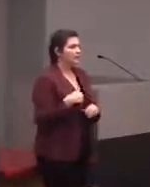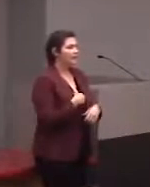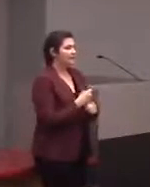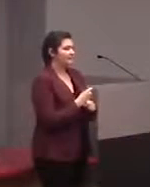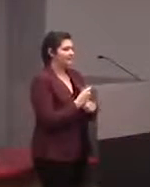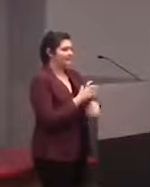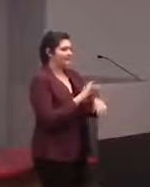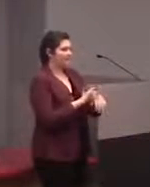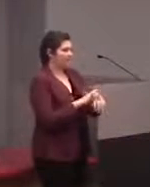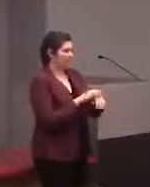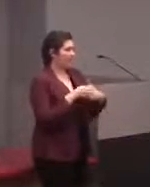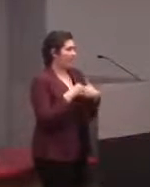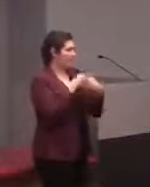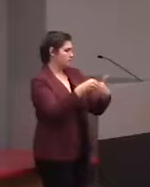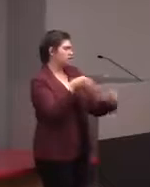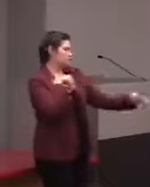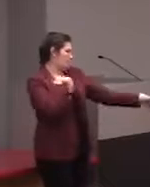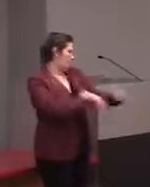for when you go into the museum.